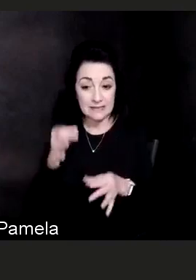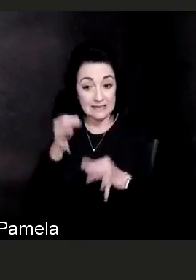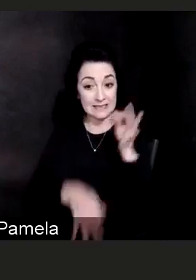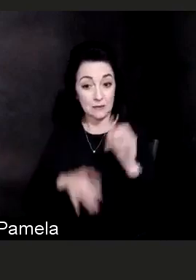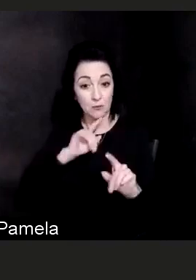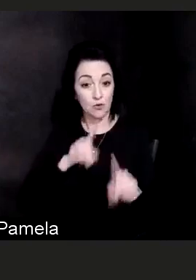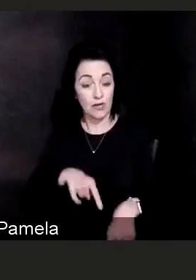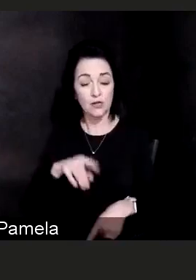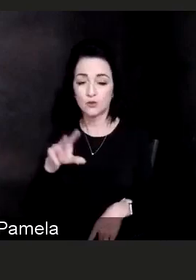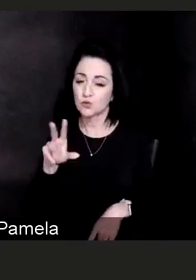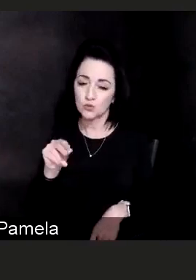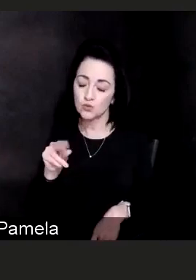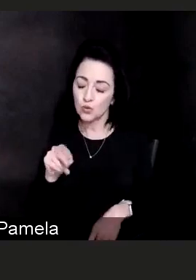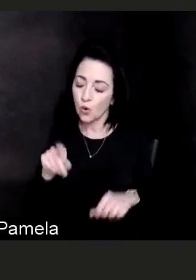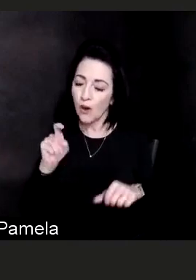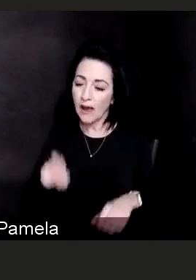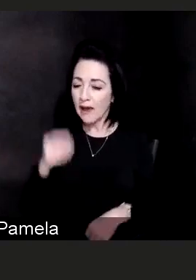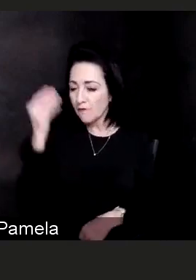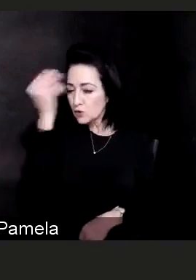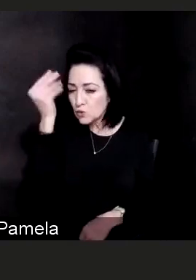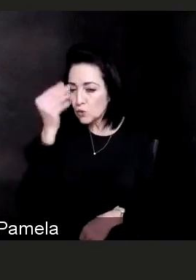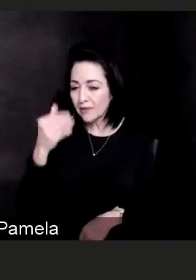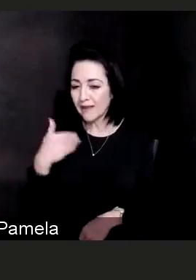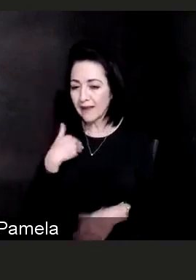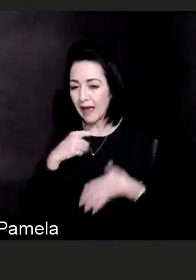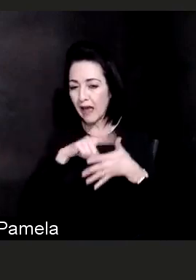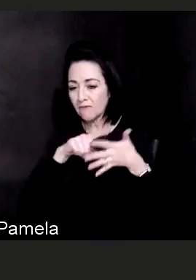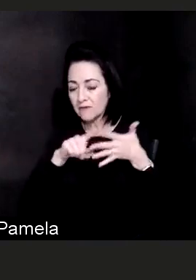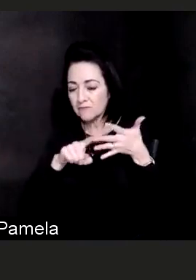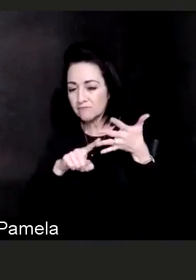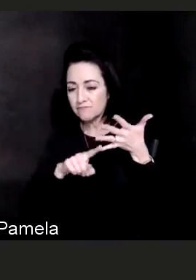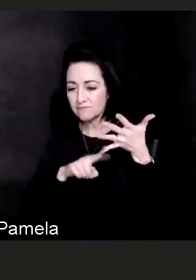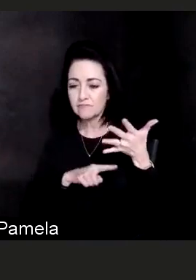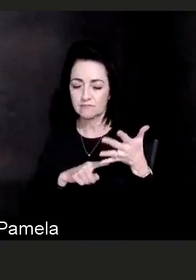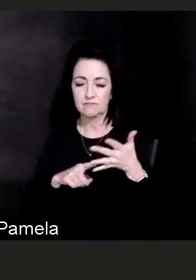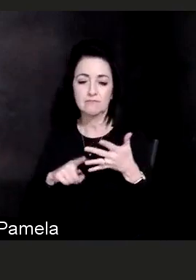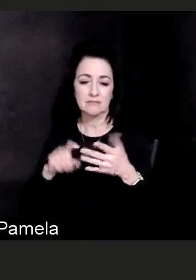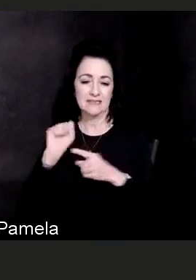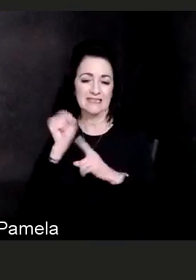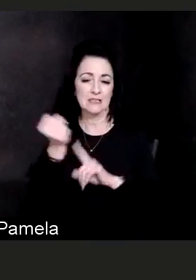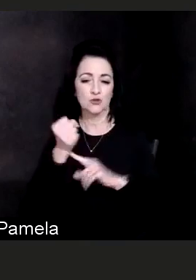on a ventilator in some of those situations. So I appreciate all those questions